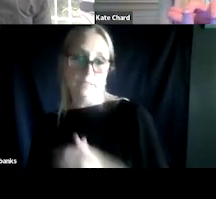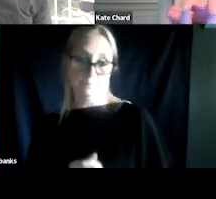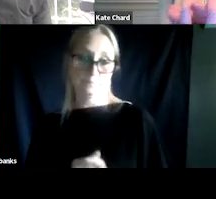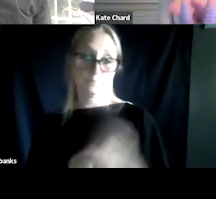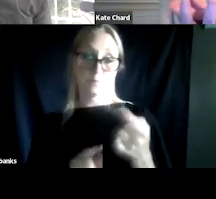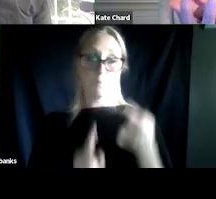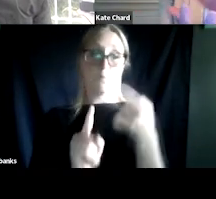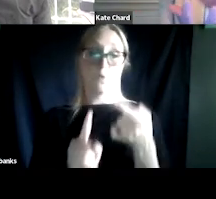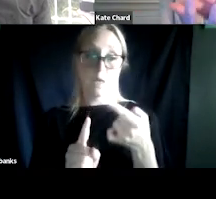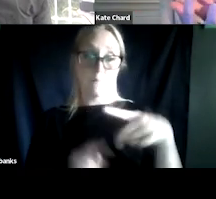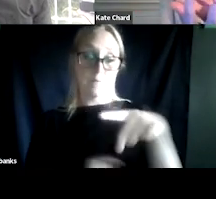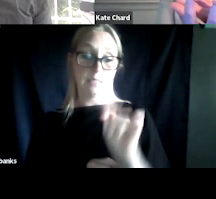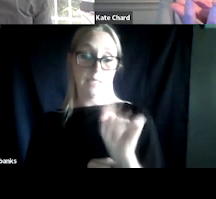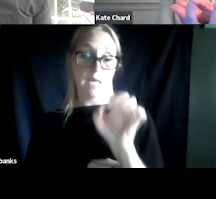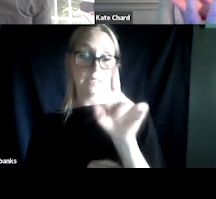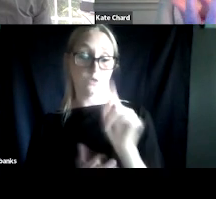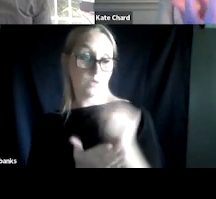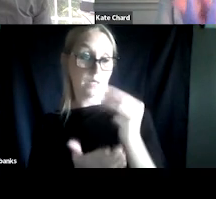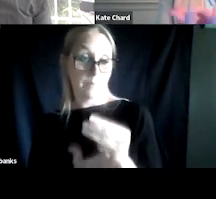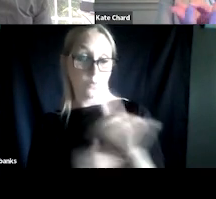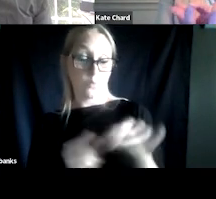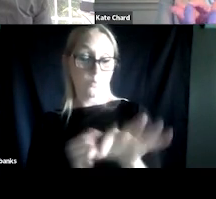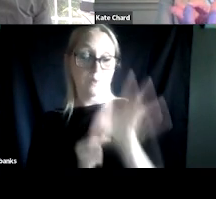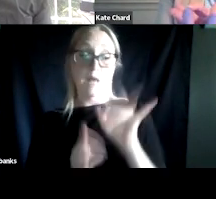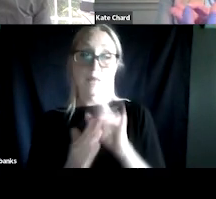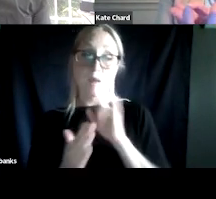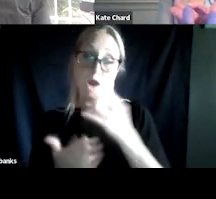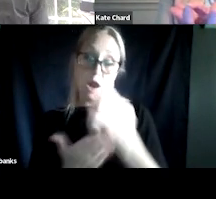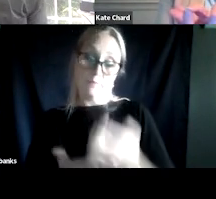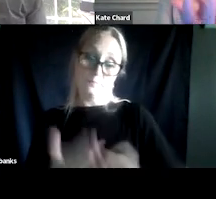that we all have found to be evidence-based help with not only the PTSD